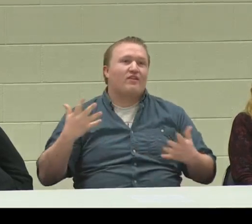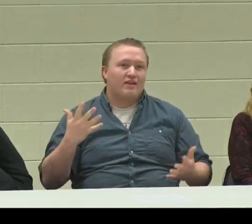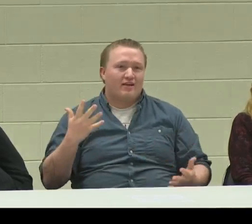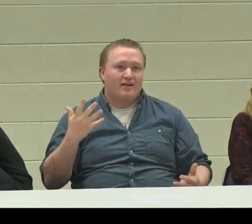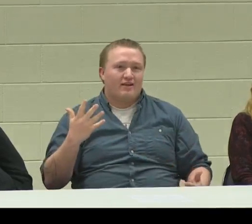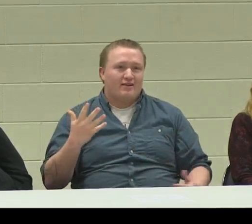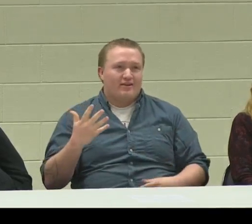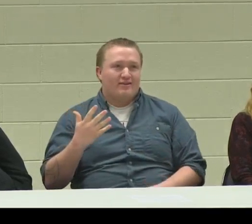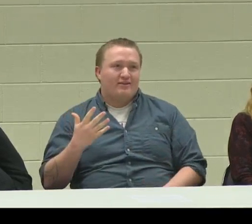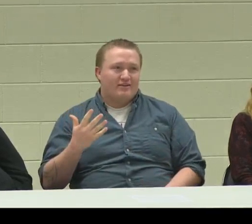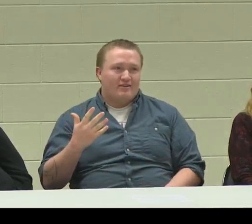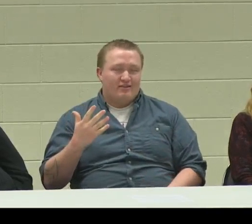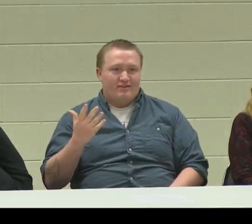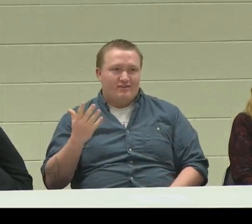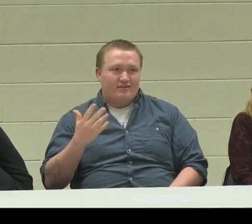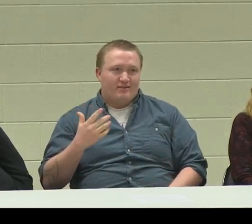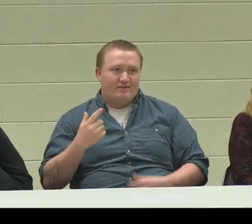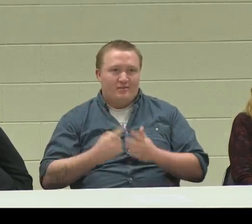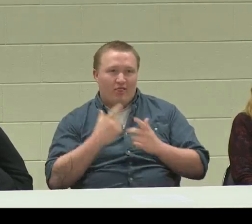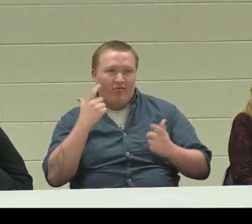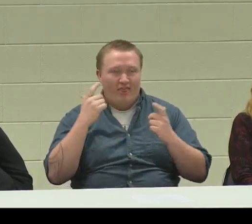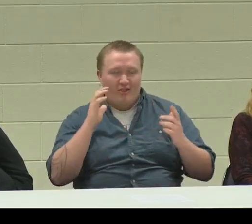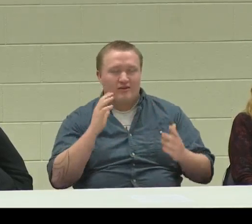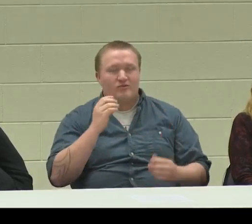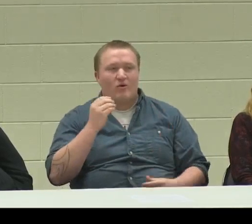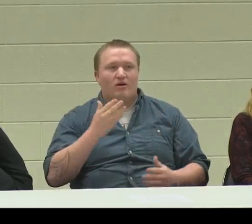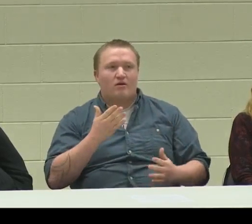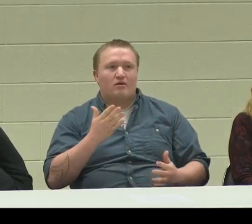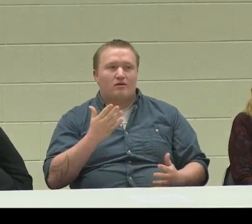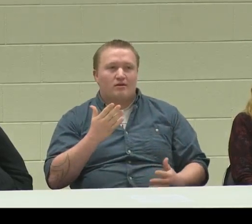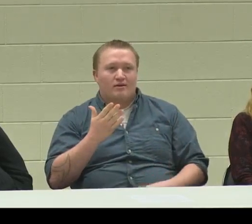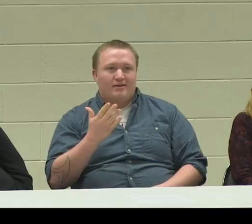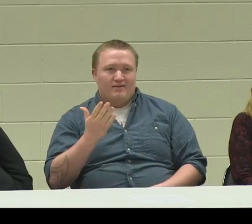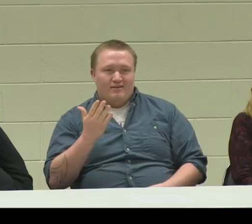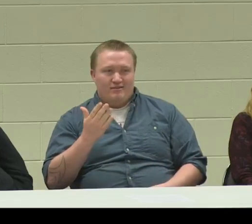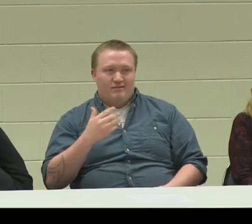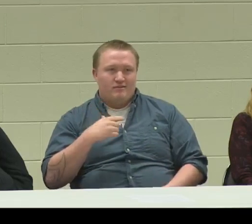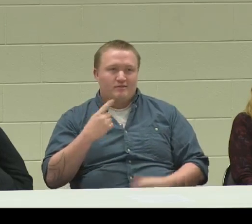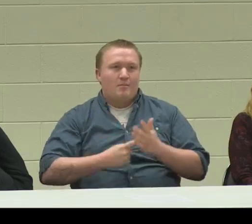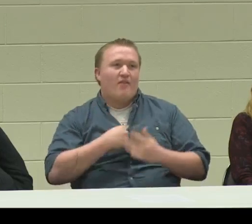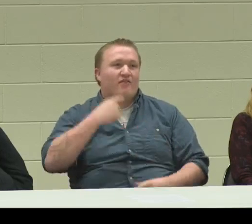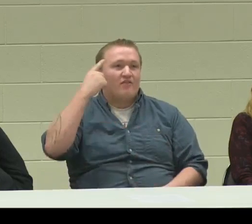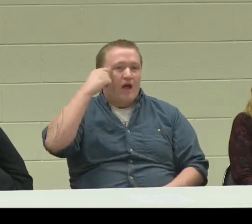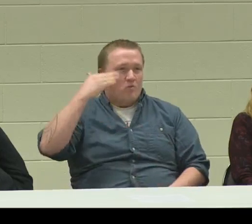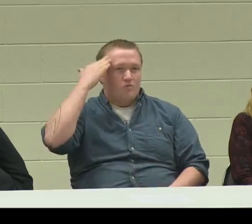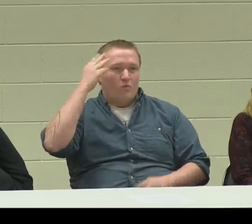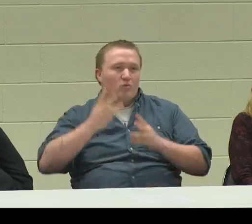You know, I was Mr. Know-it-all. Sometimes "big headed" a little bit, a little bit arrogant.